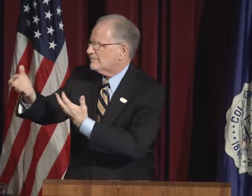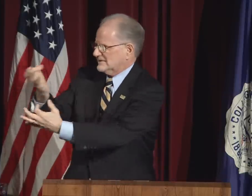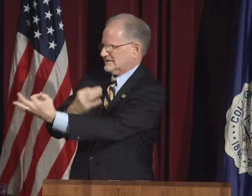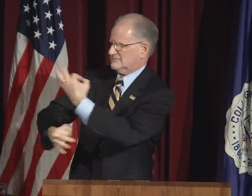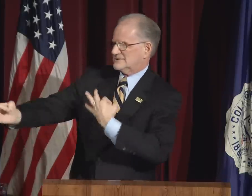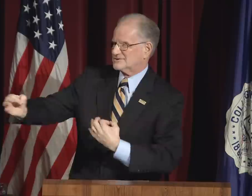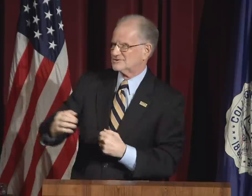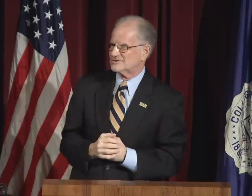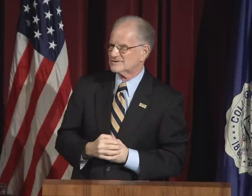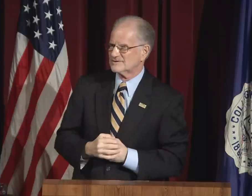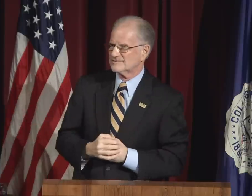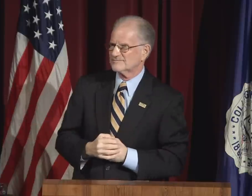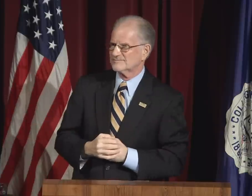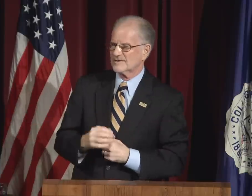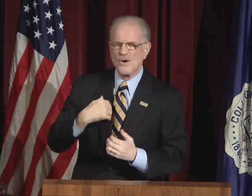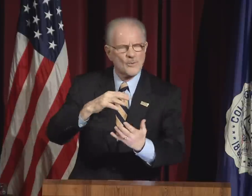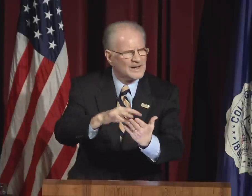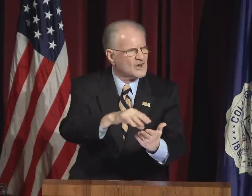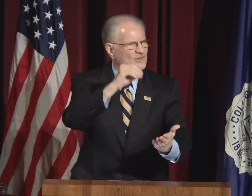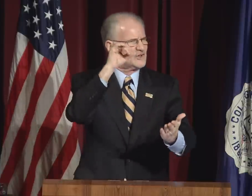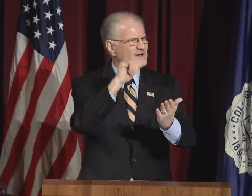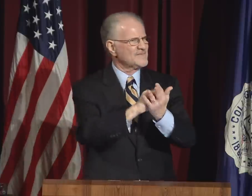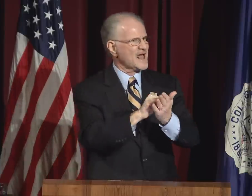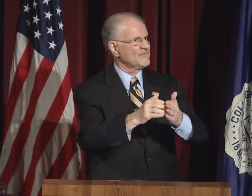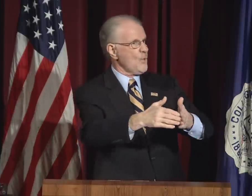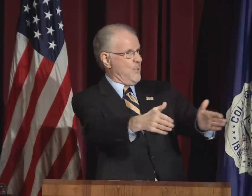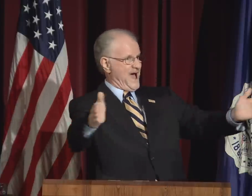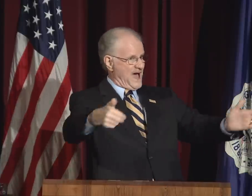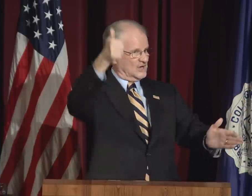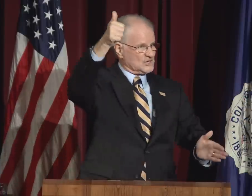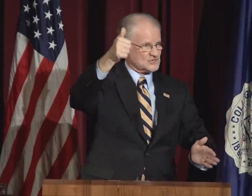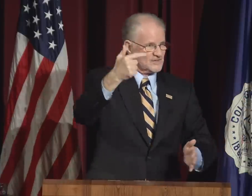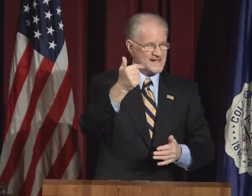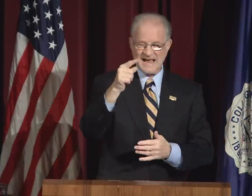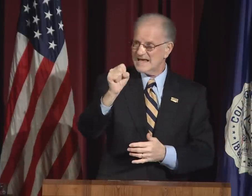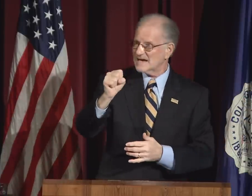We reached out to others and felt their warmth in return.